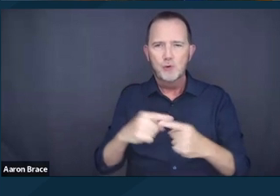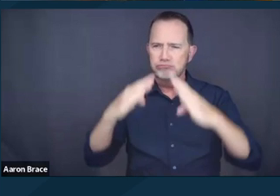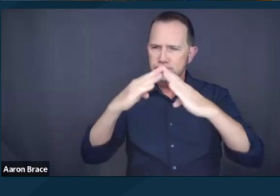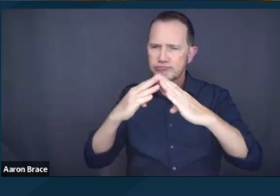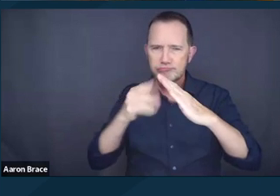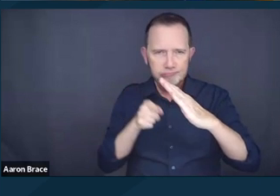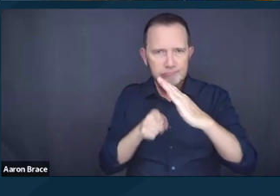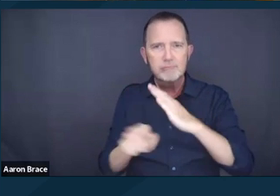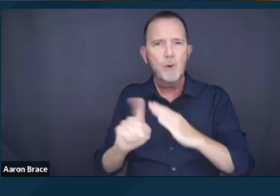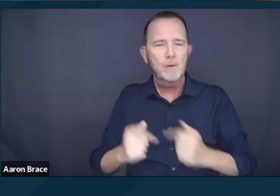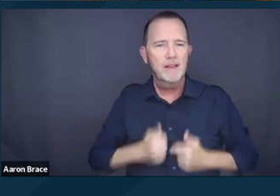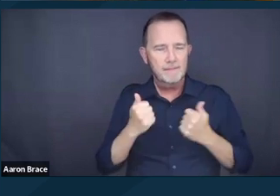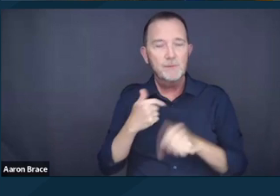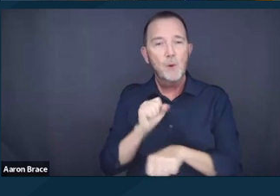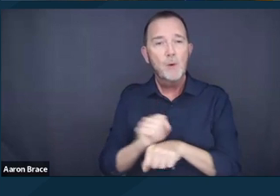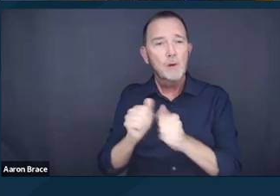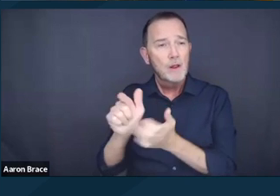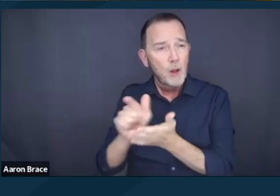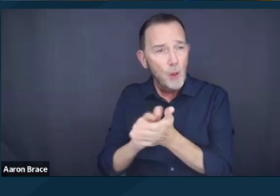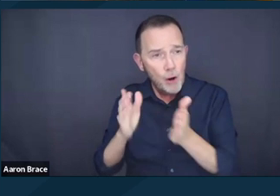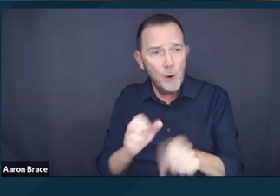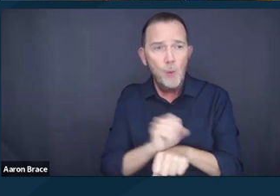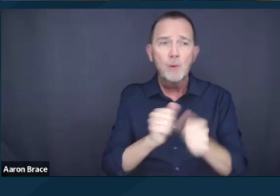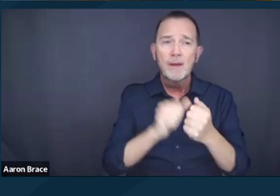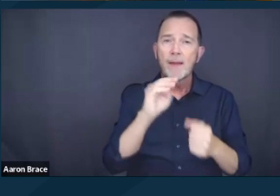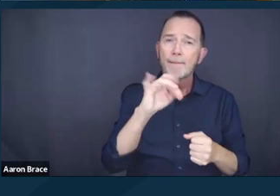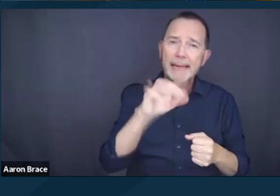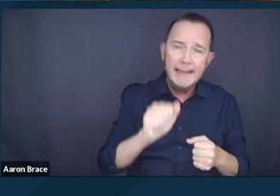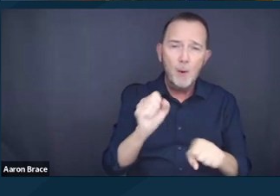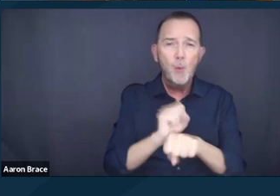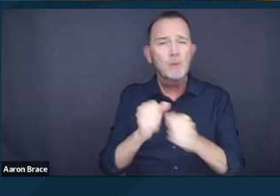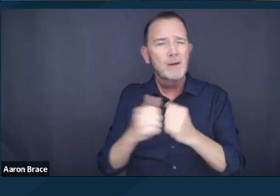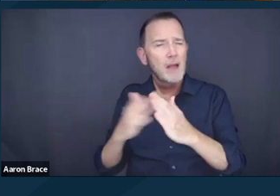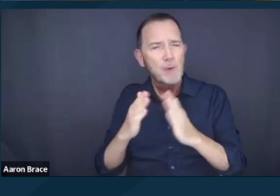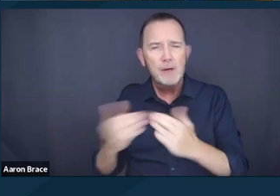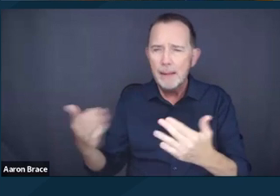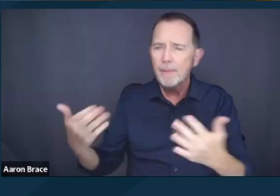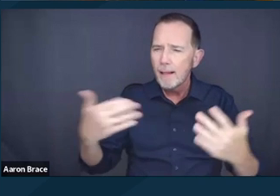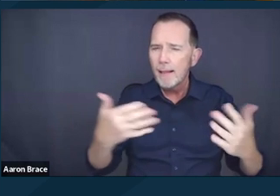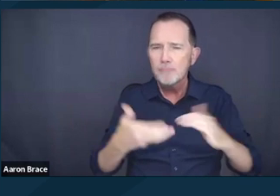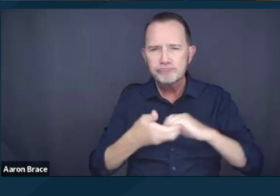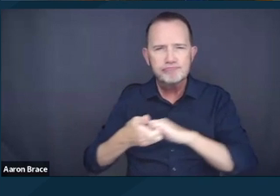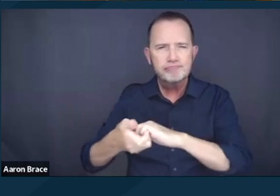lawyers and policy advocates on shaping the public education and mass organizing campaign to elevate